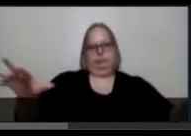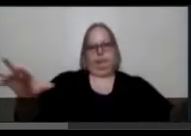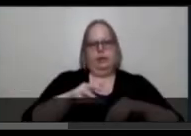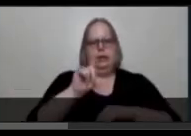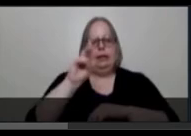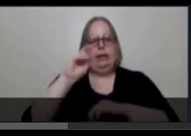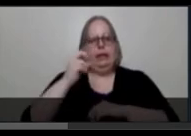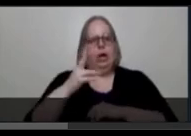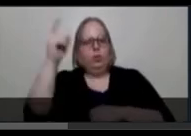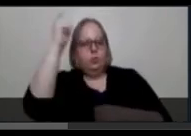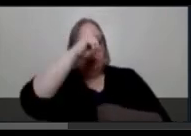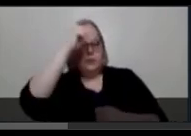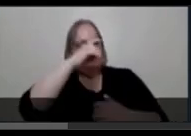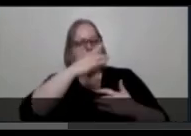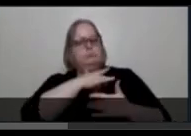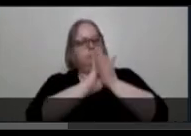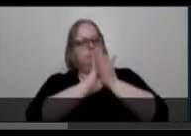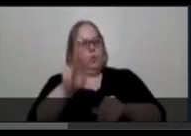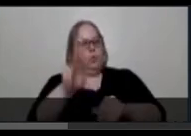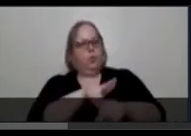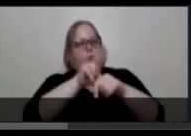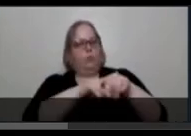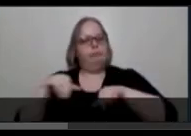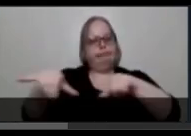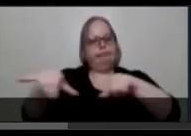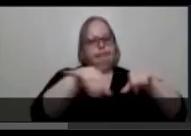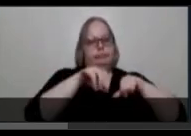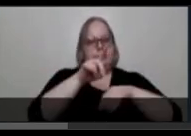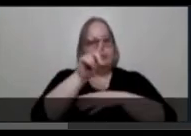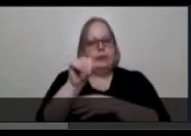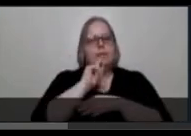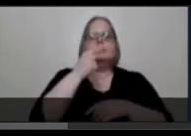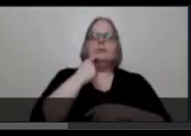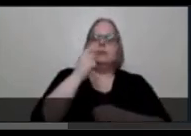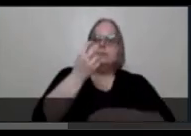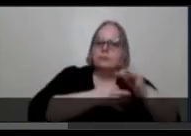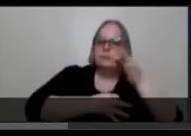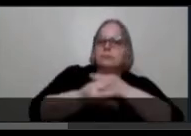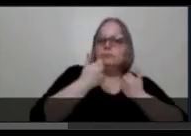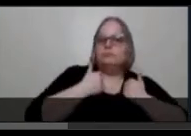of normalizing disability and suggests that instead of trying to live on as close to an